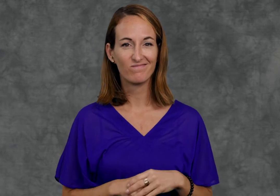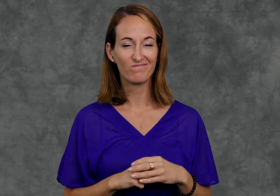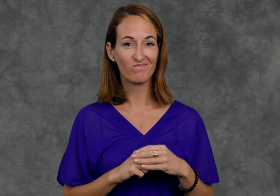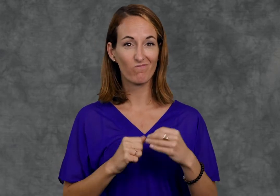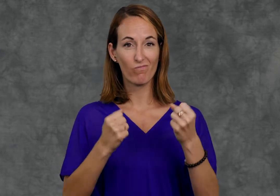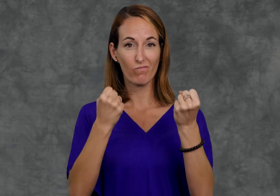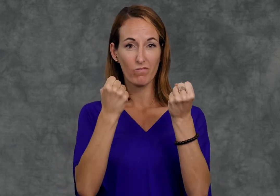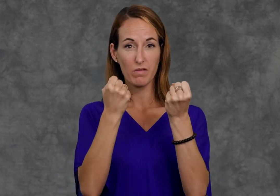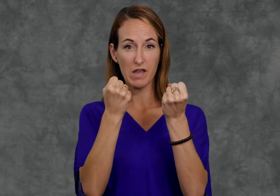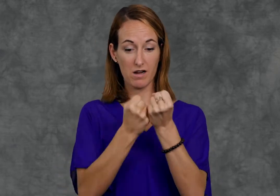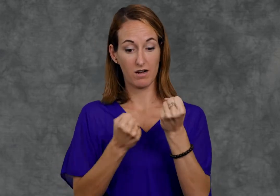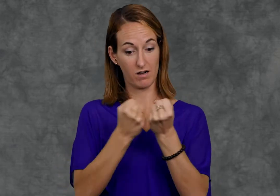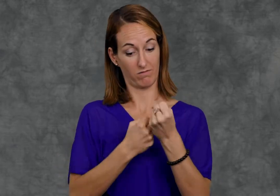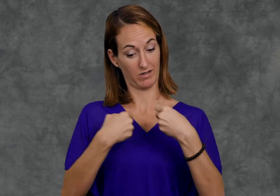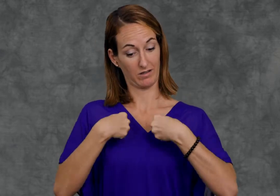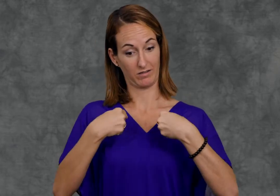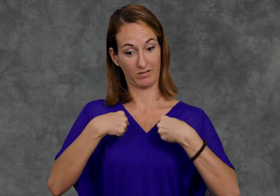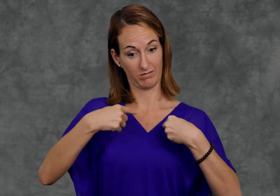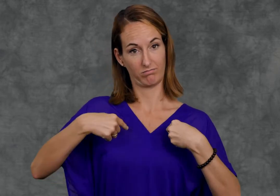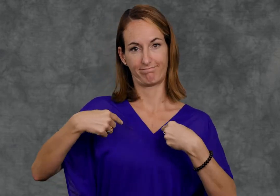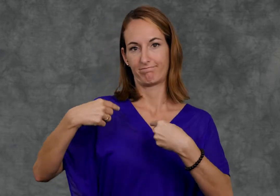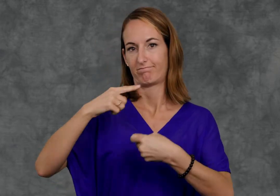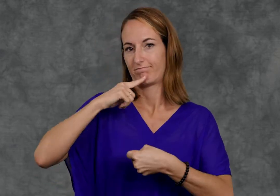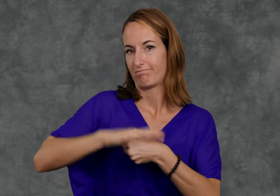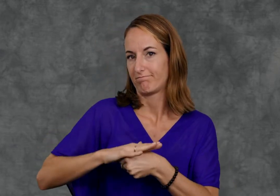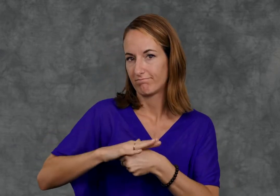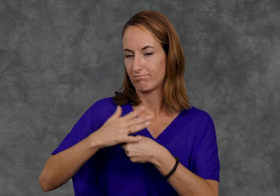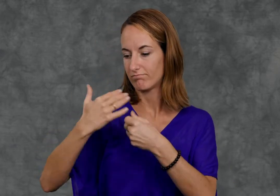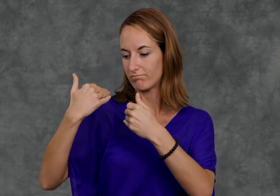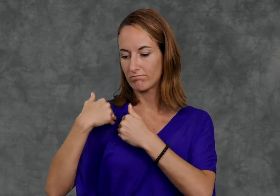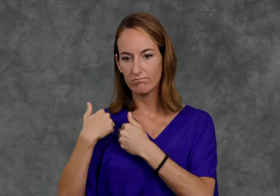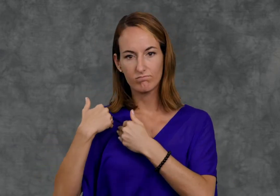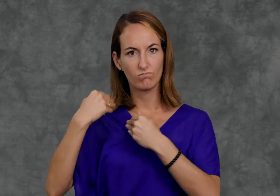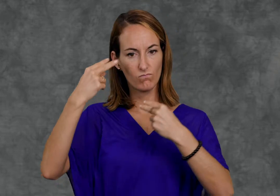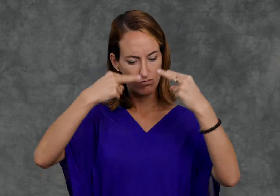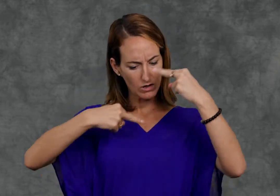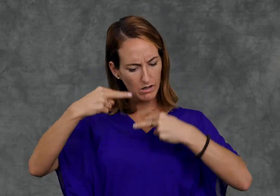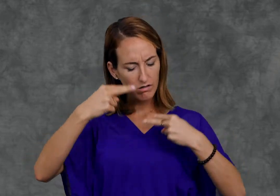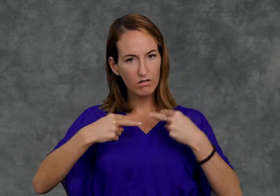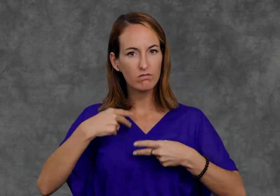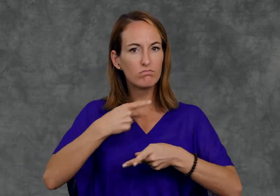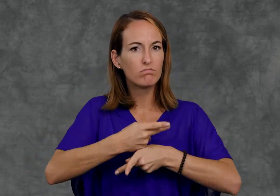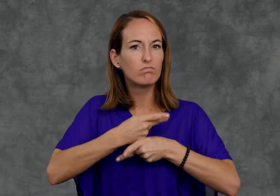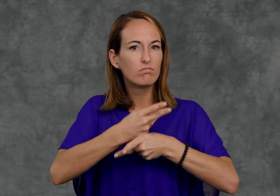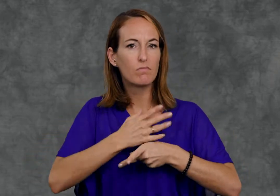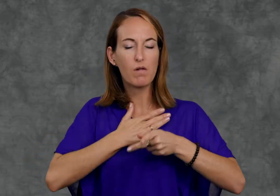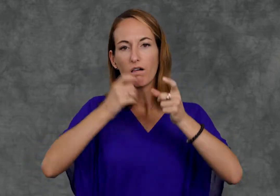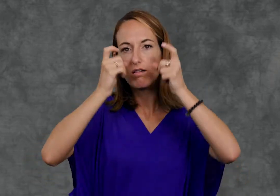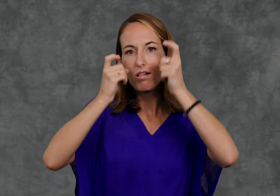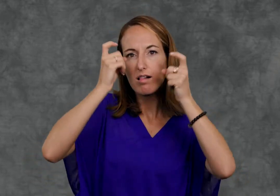It is the obligation of all who belong to our community to be thoughtful and careful